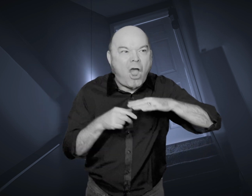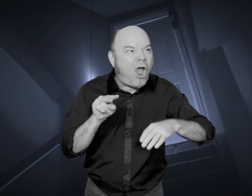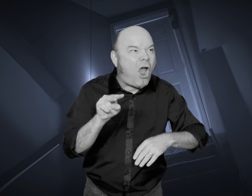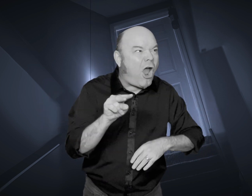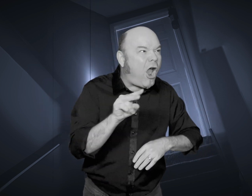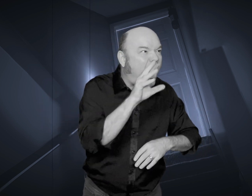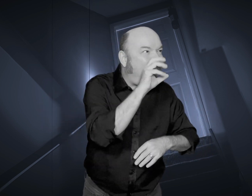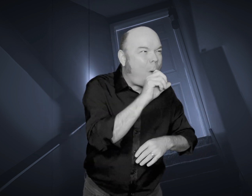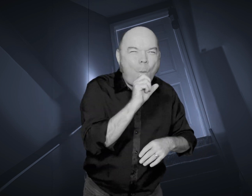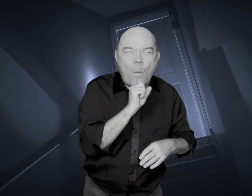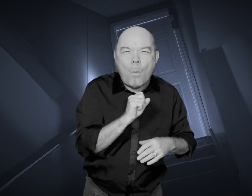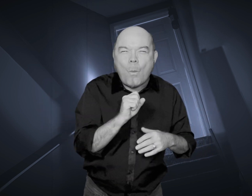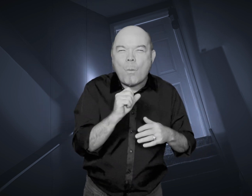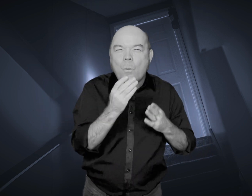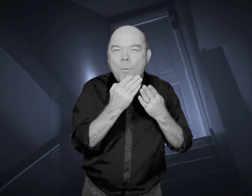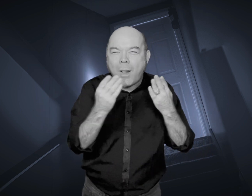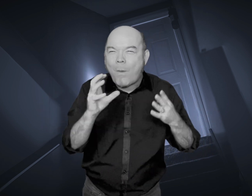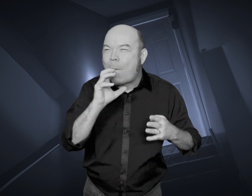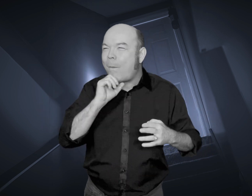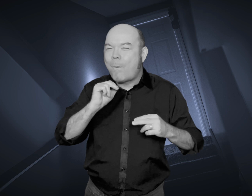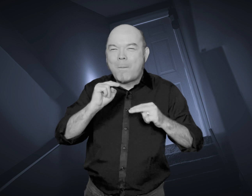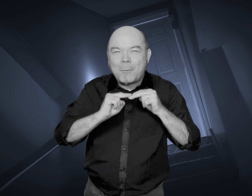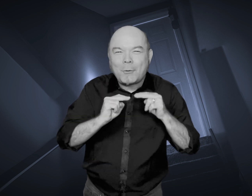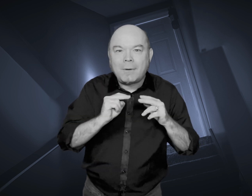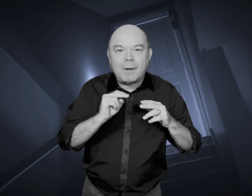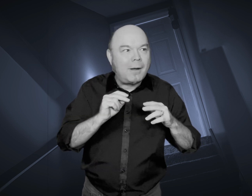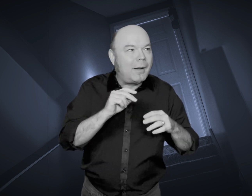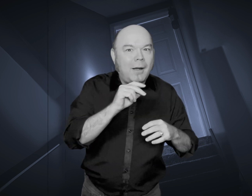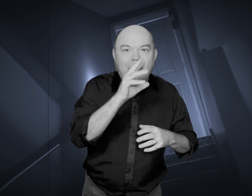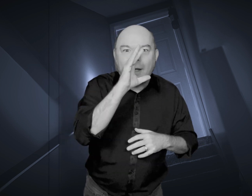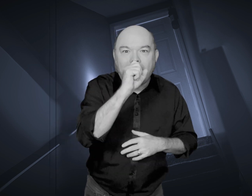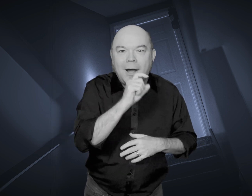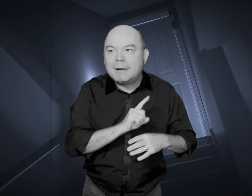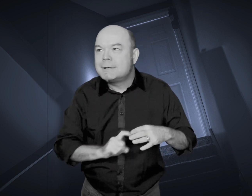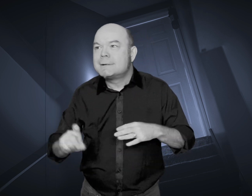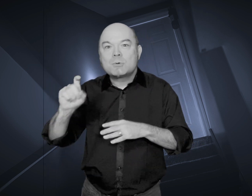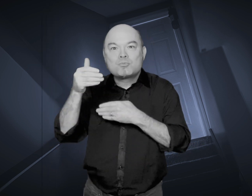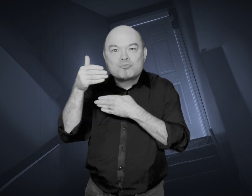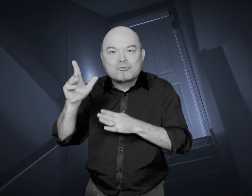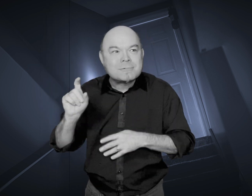She was fascinated by the old walls, the aged architecture, and the charm of the building.